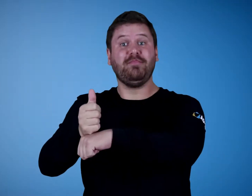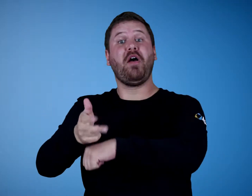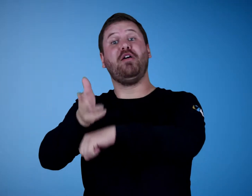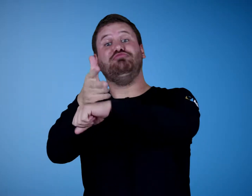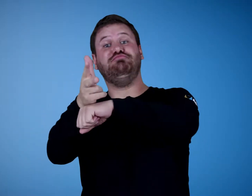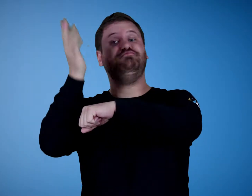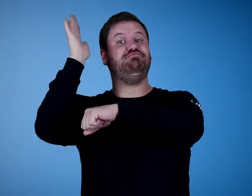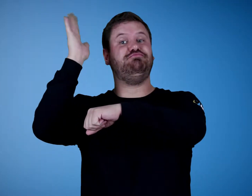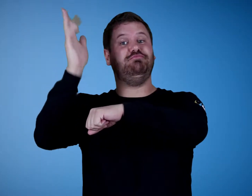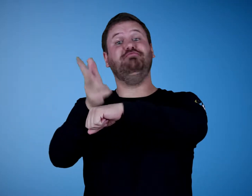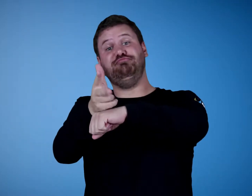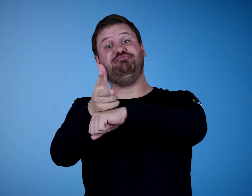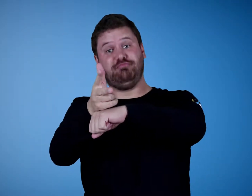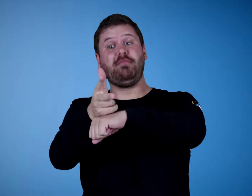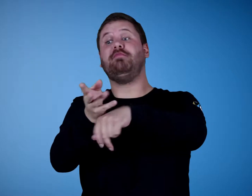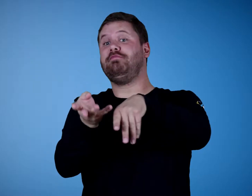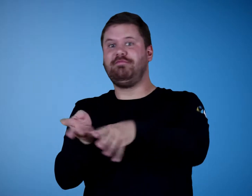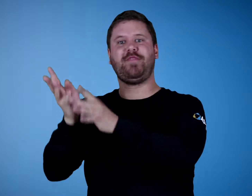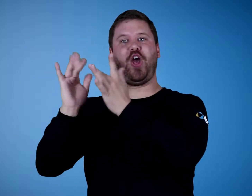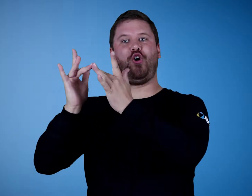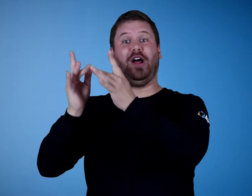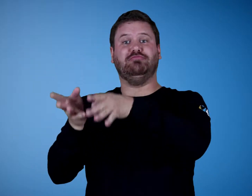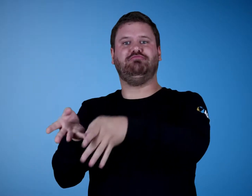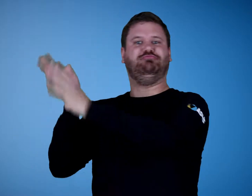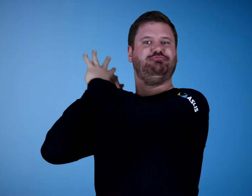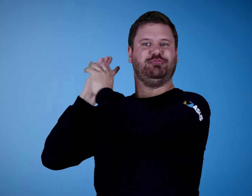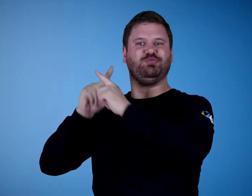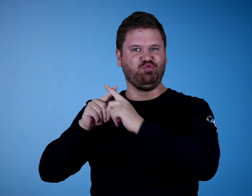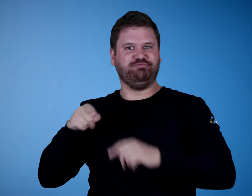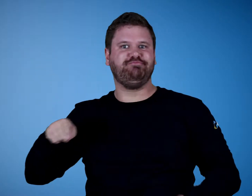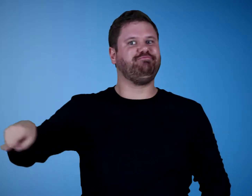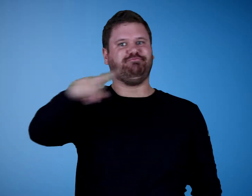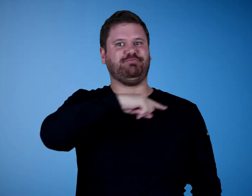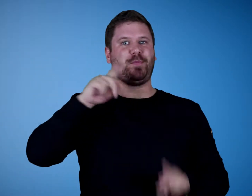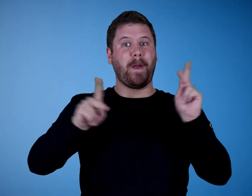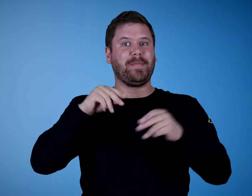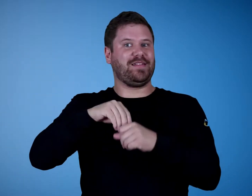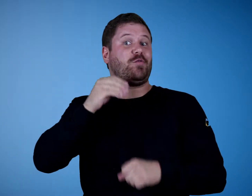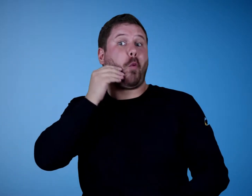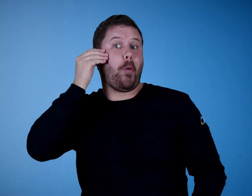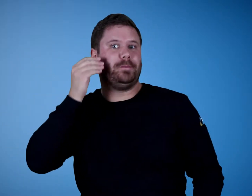film presenters and uplink the feed to people watching at home,